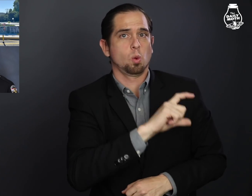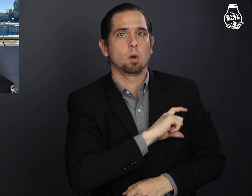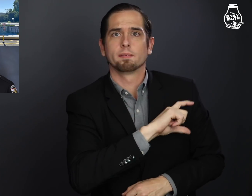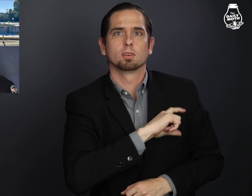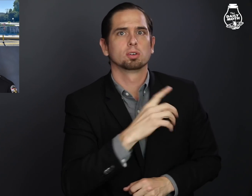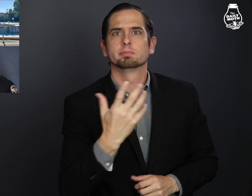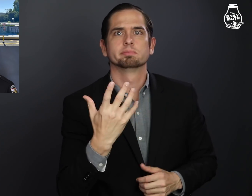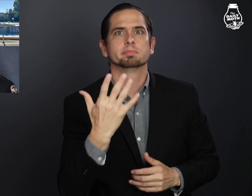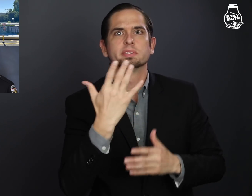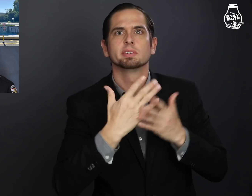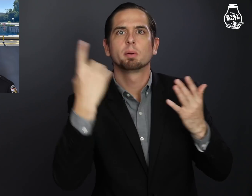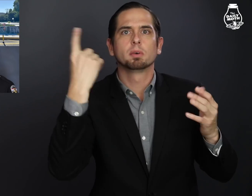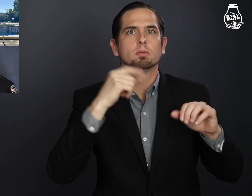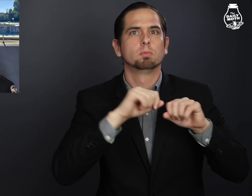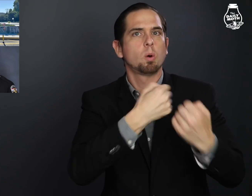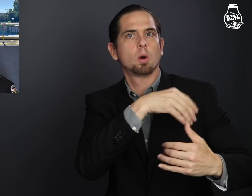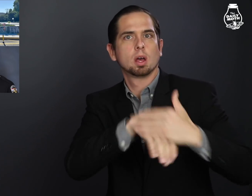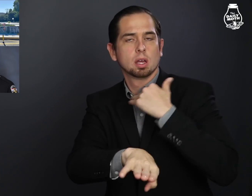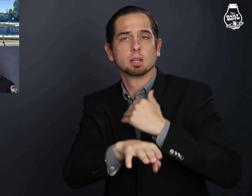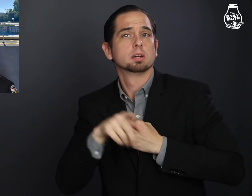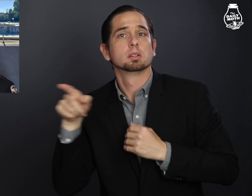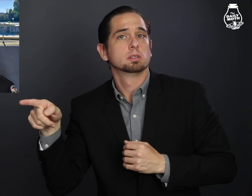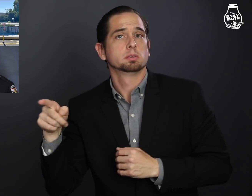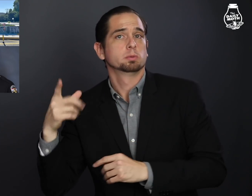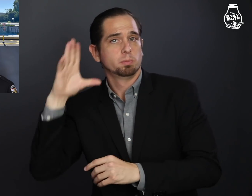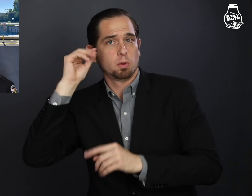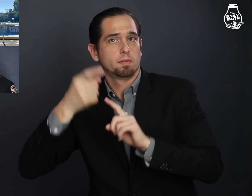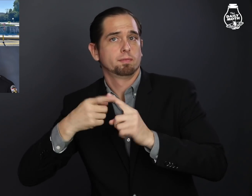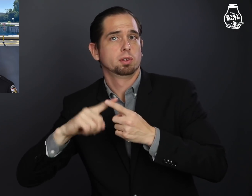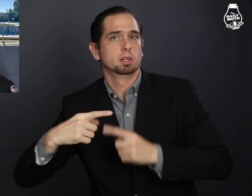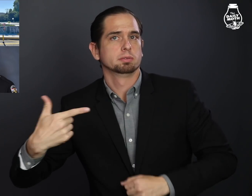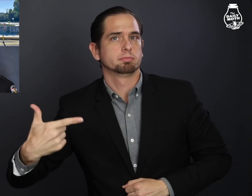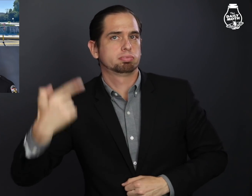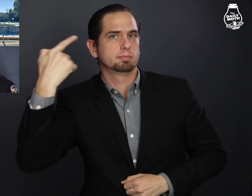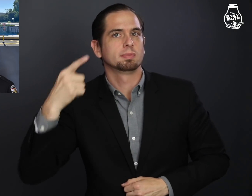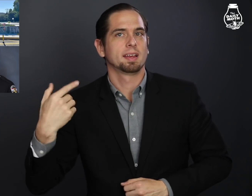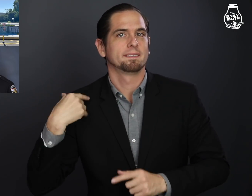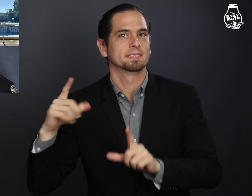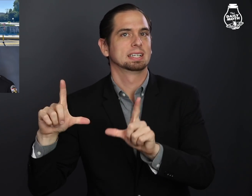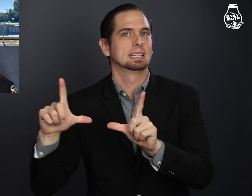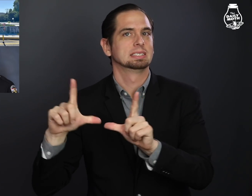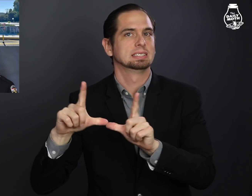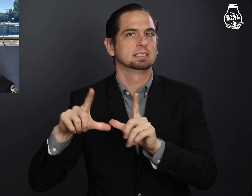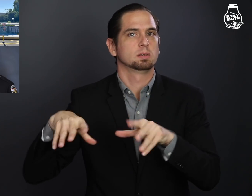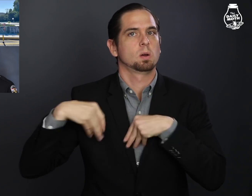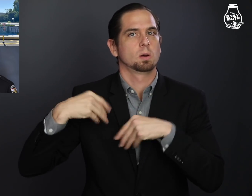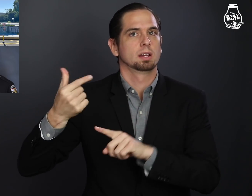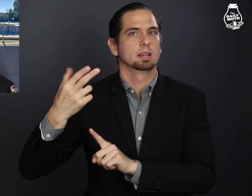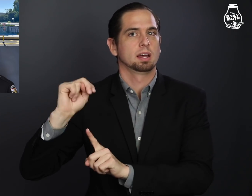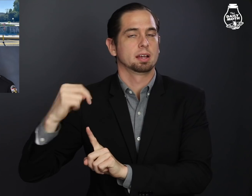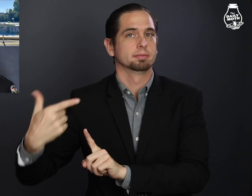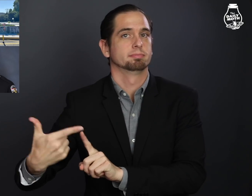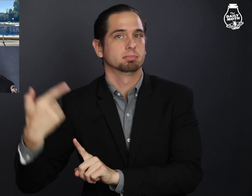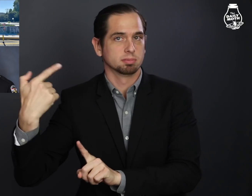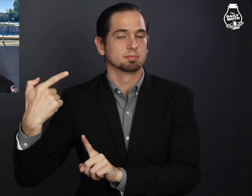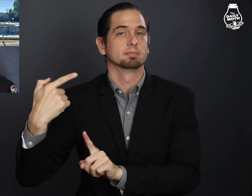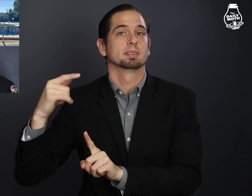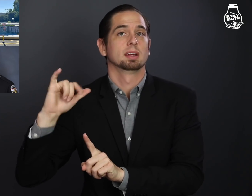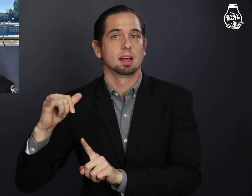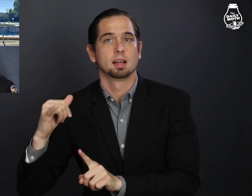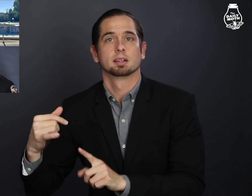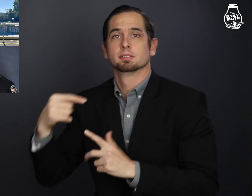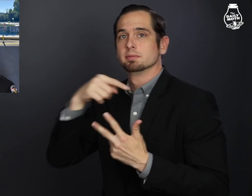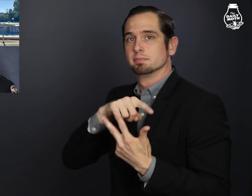the officers were intruders, so he fired his licensed gun,